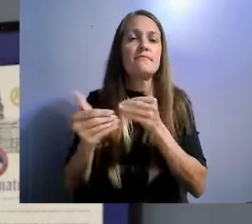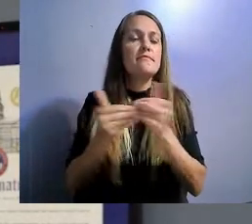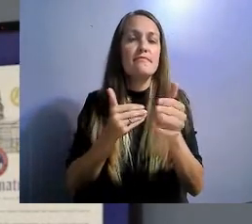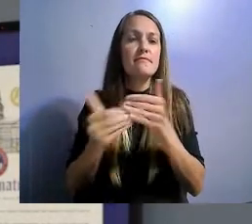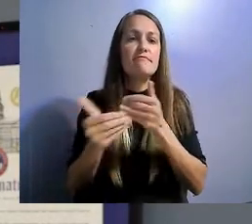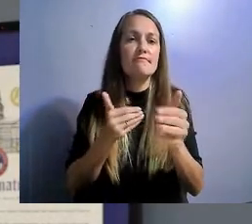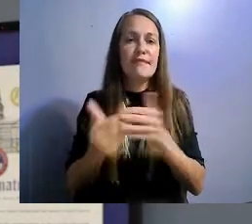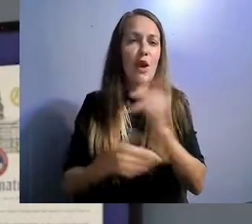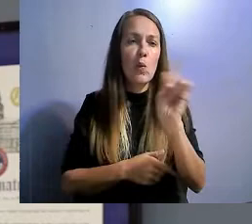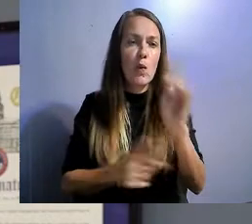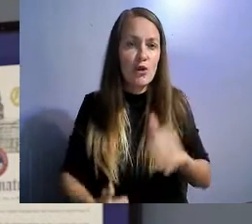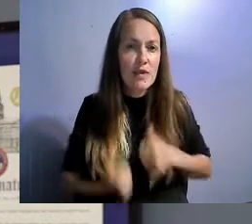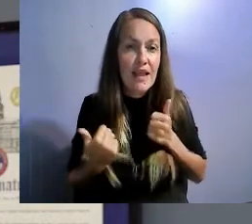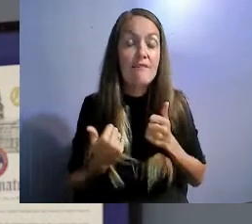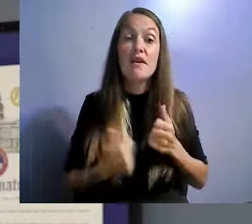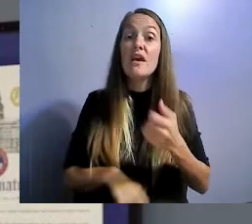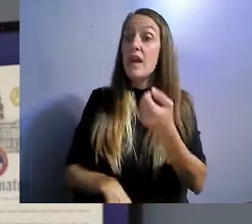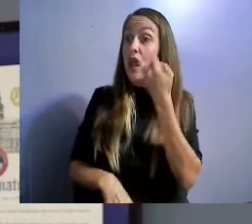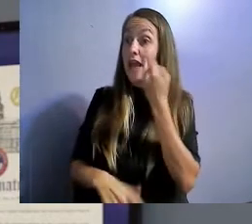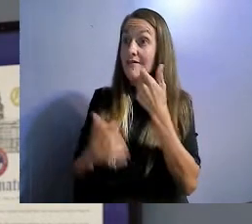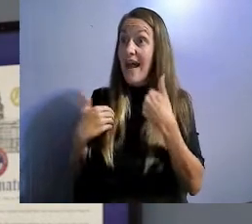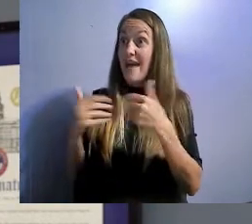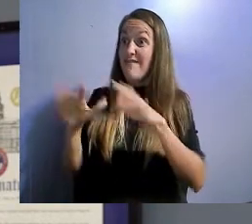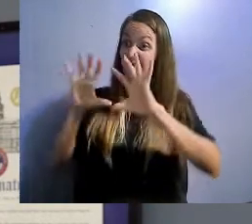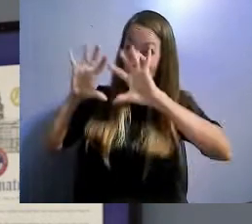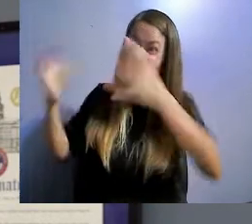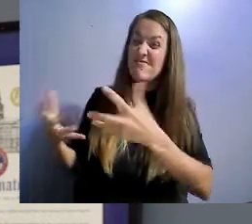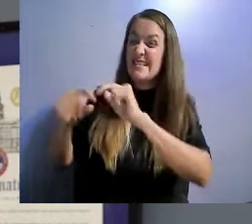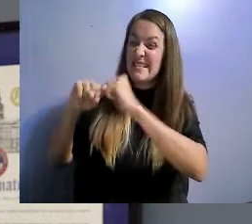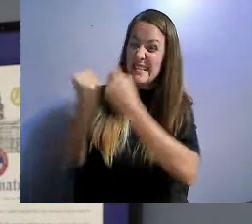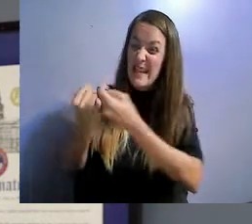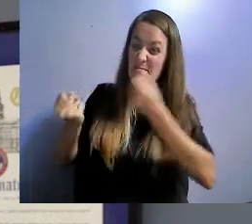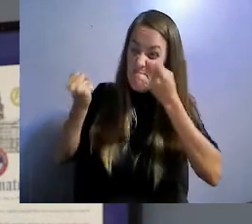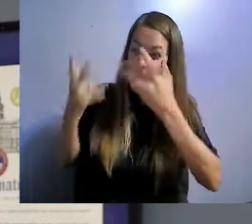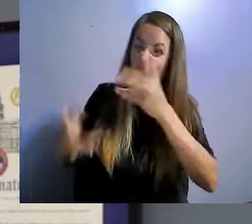person, brand-new to advocacy, the information you receive and